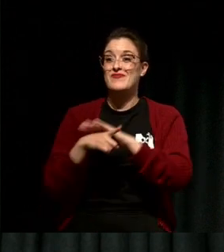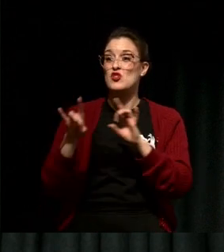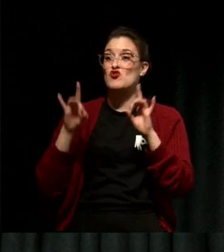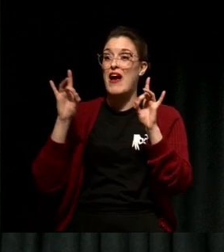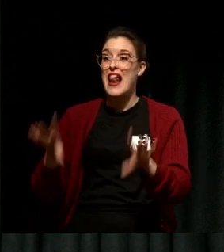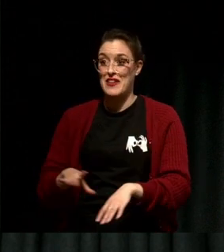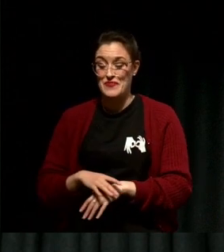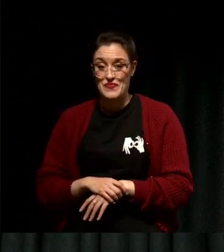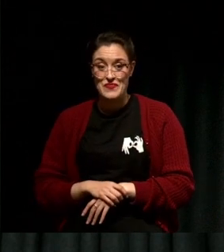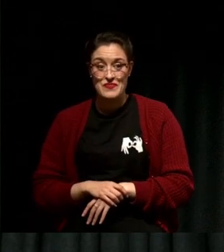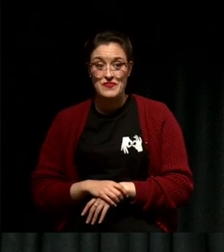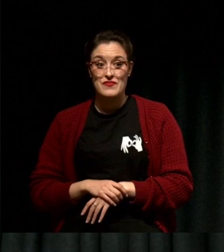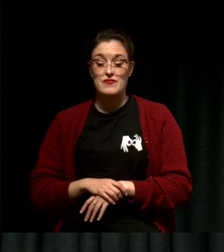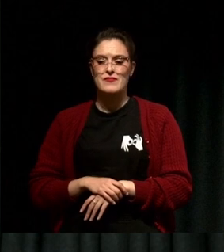But at that point a funny thing happened.